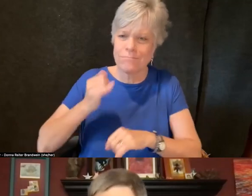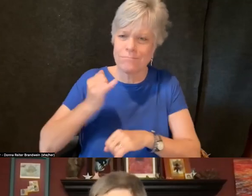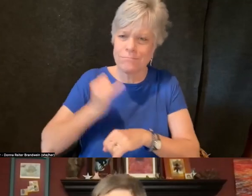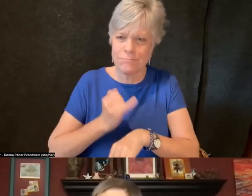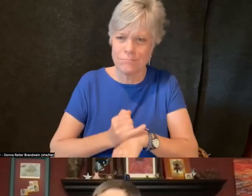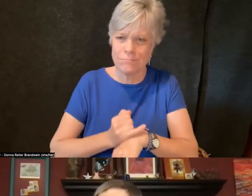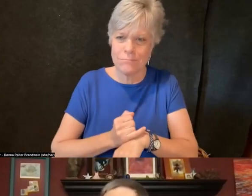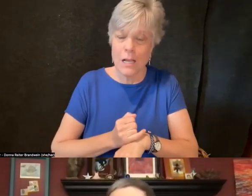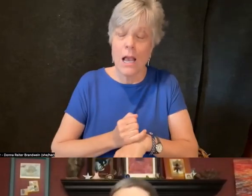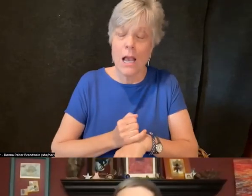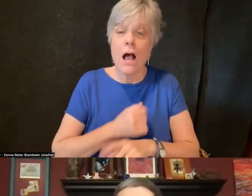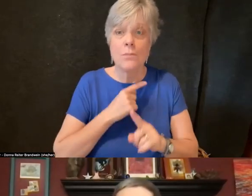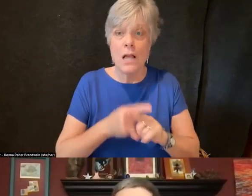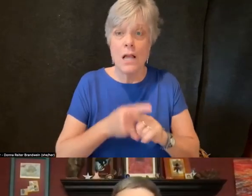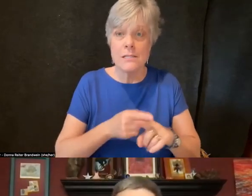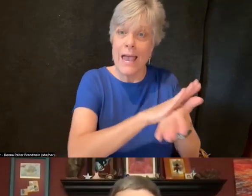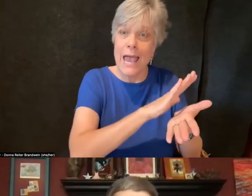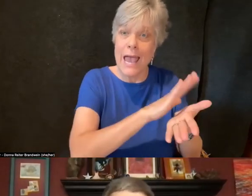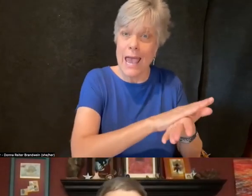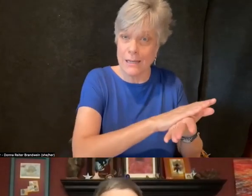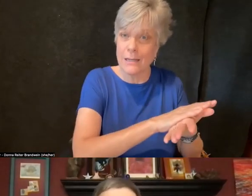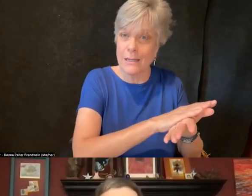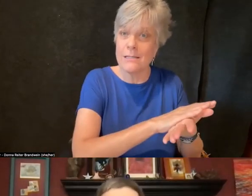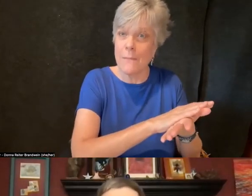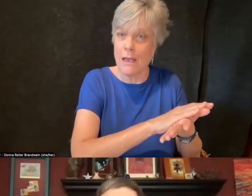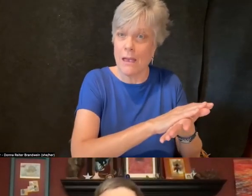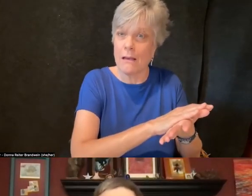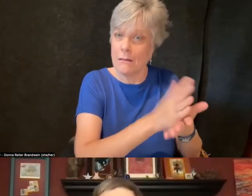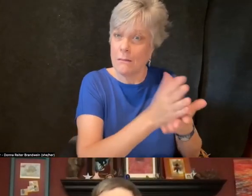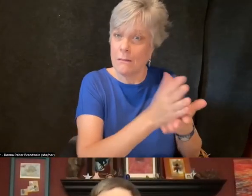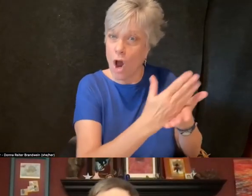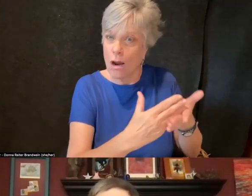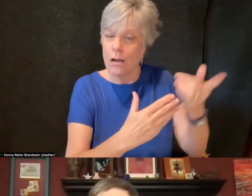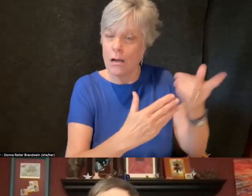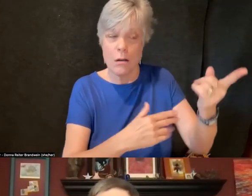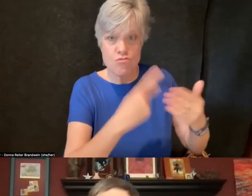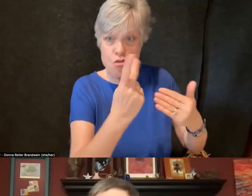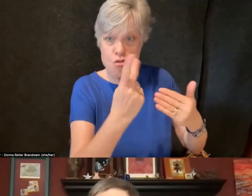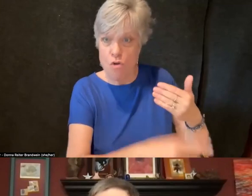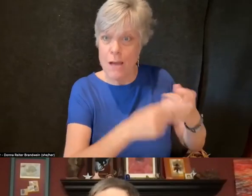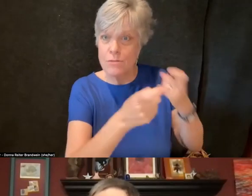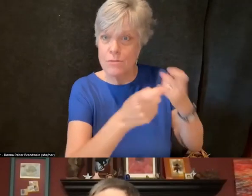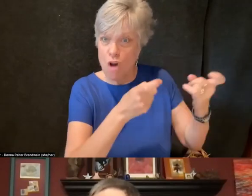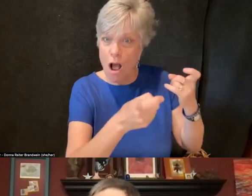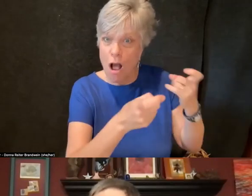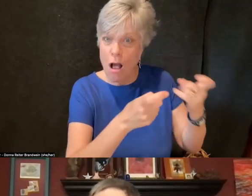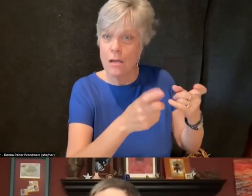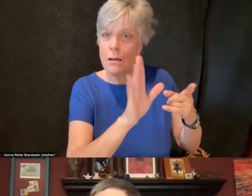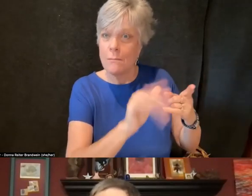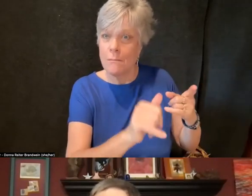in terms of programs and departments run by faculty, staff, and students in companionship and camaraderie